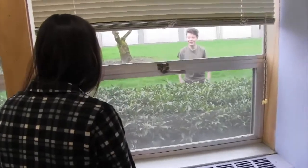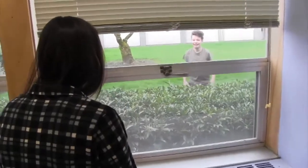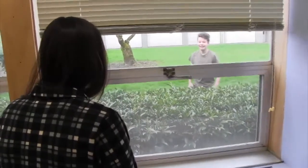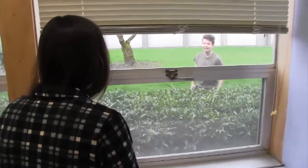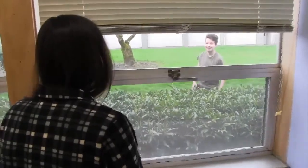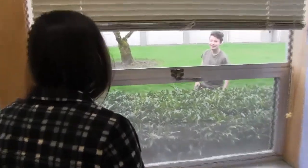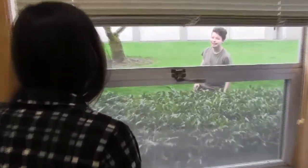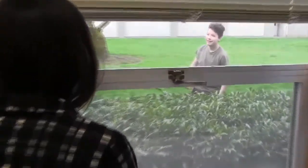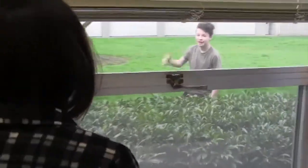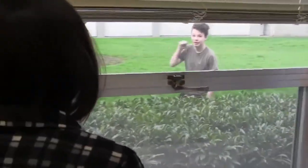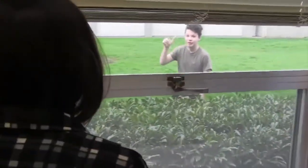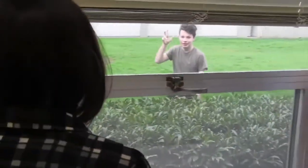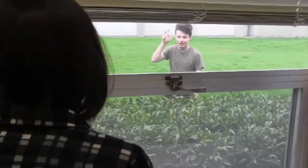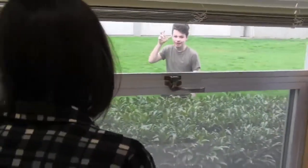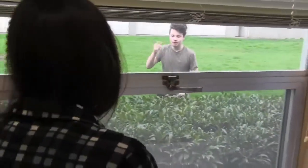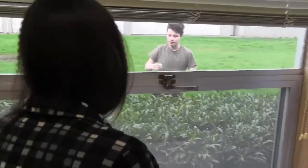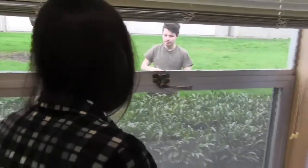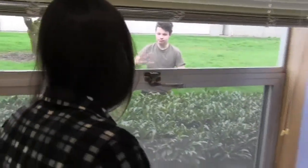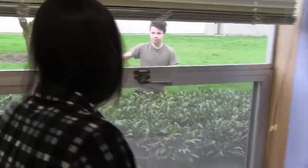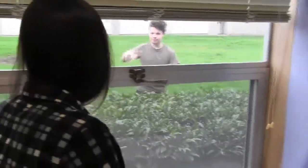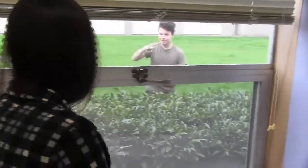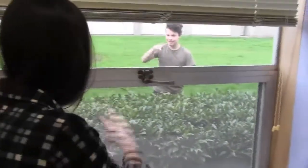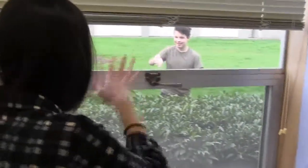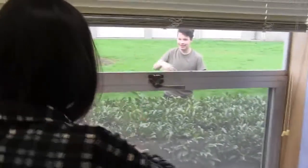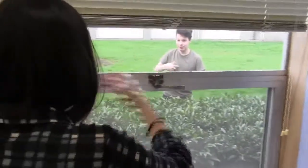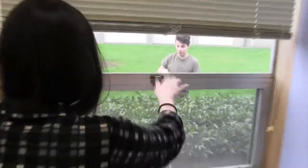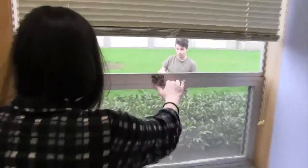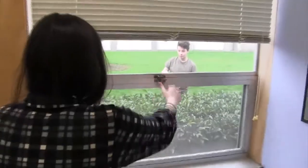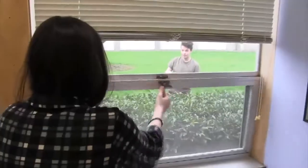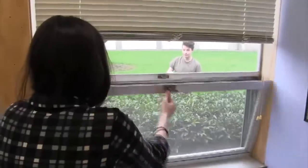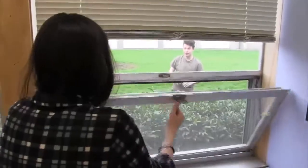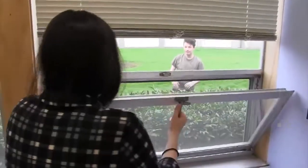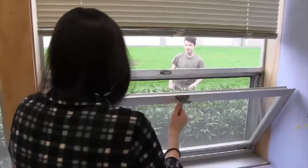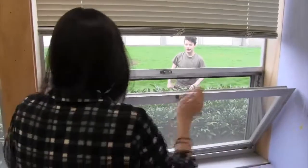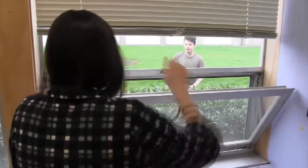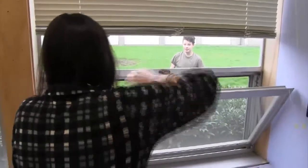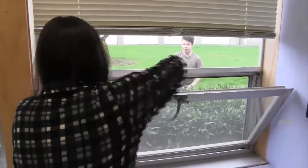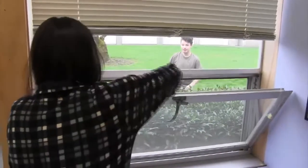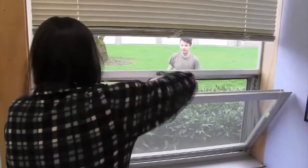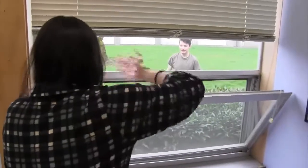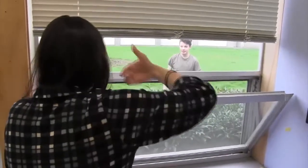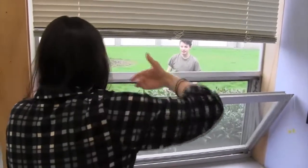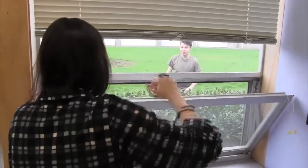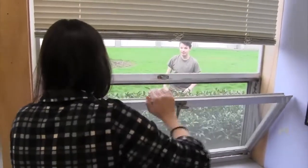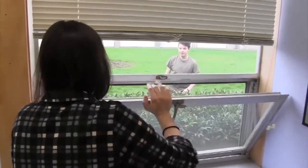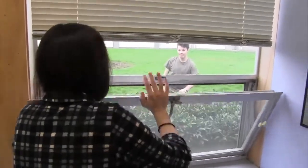C'mon, open the window. You can't hear me. Better?